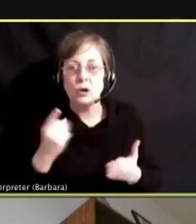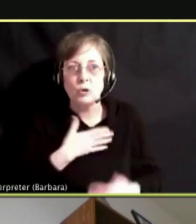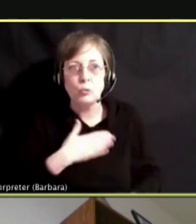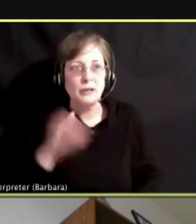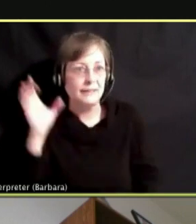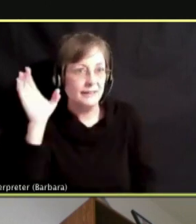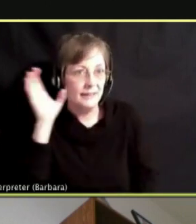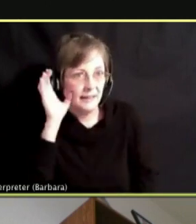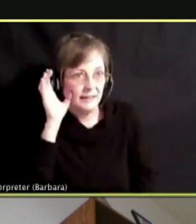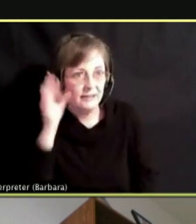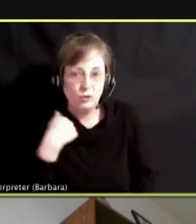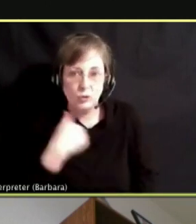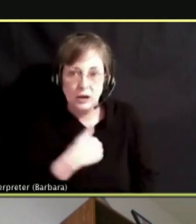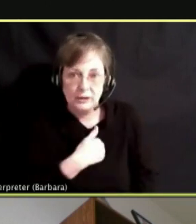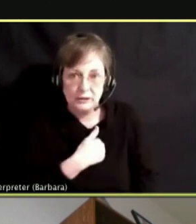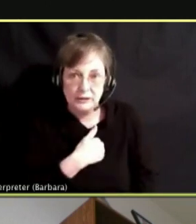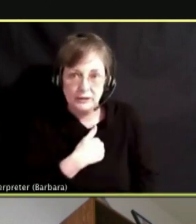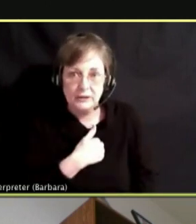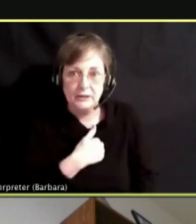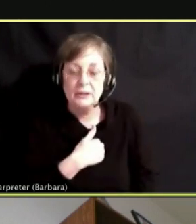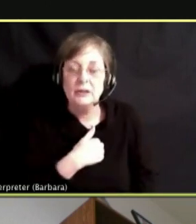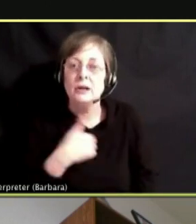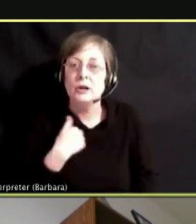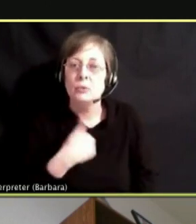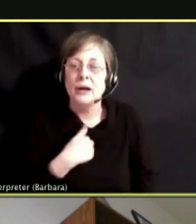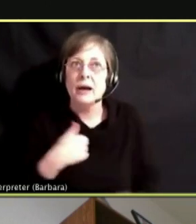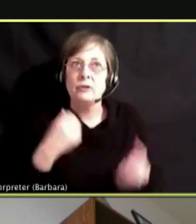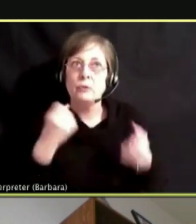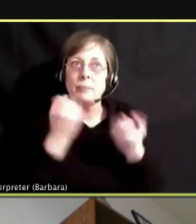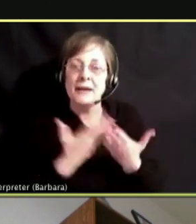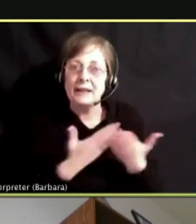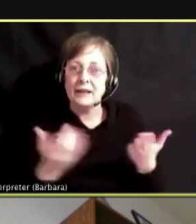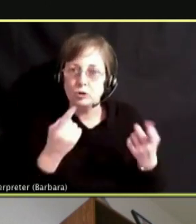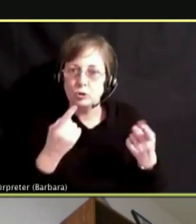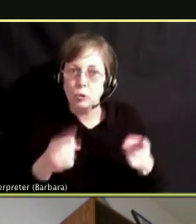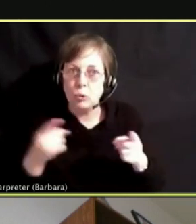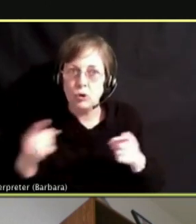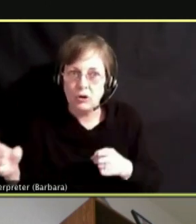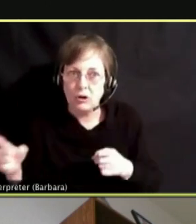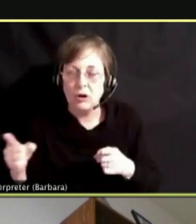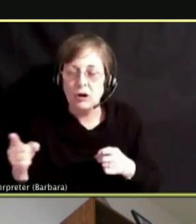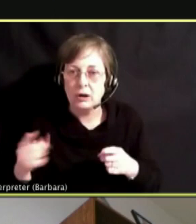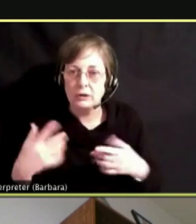WE HAVE ALREADY GOT SO MUCH GOING ON HERE IF YOU LIKE THE REASON WHY WE ARE VAPING IS